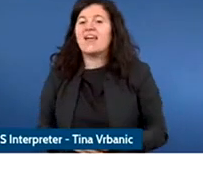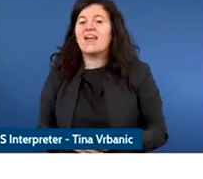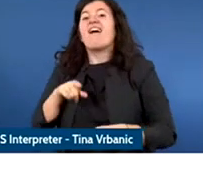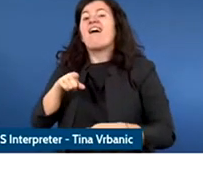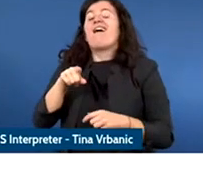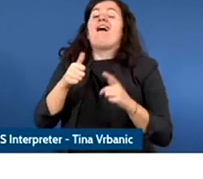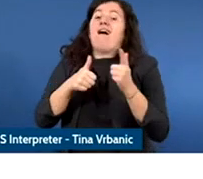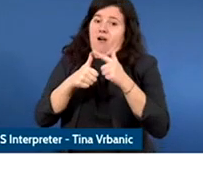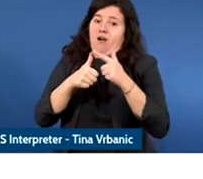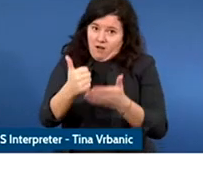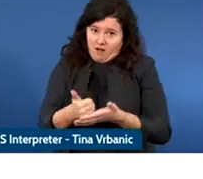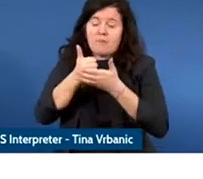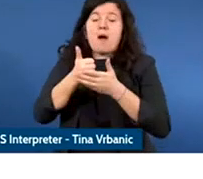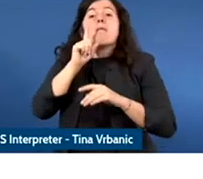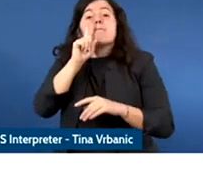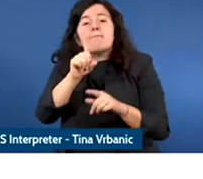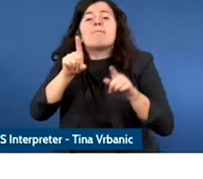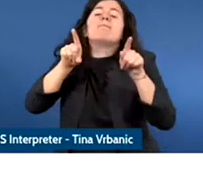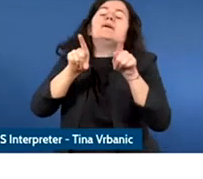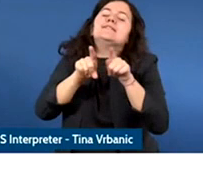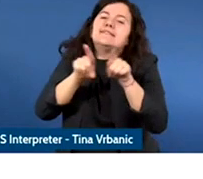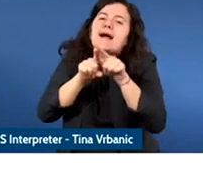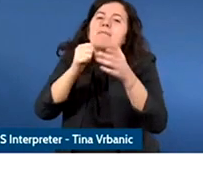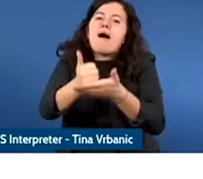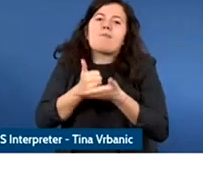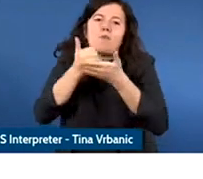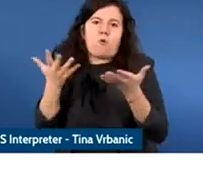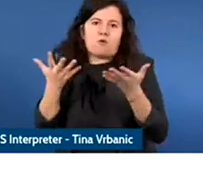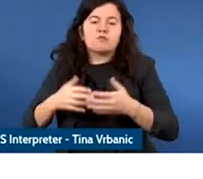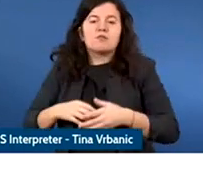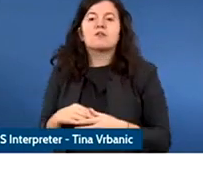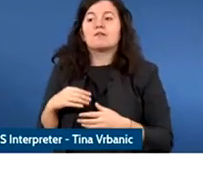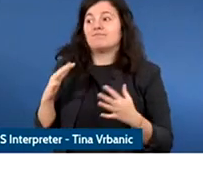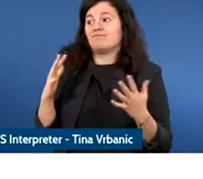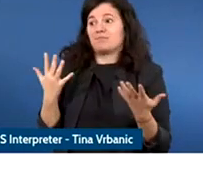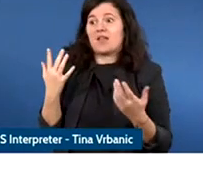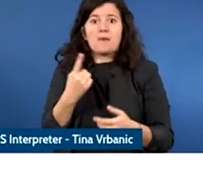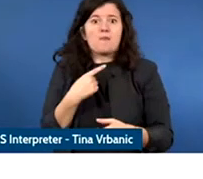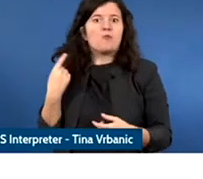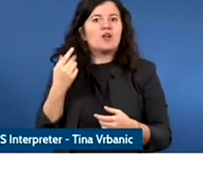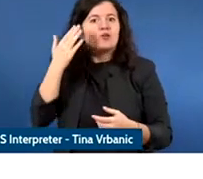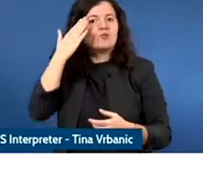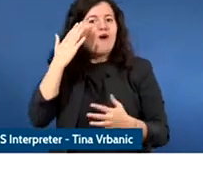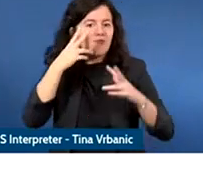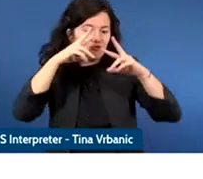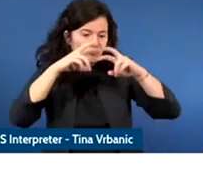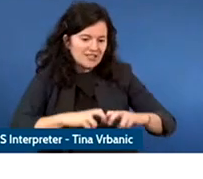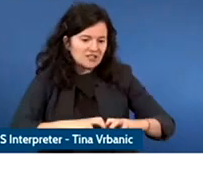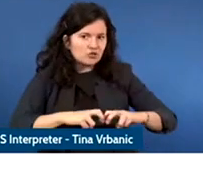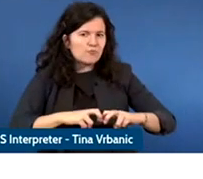It's also how do we ensure that we are asking the right question?